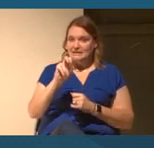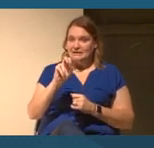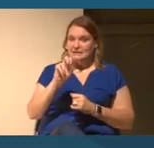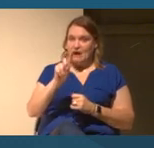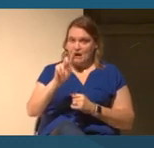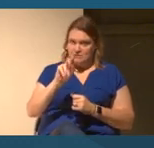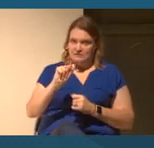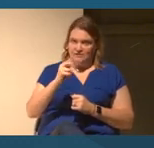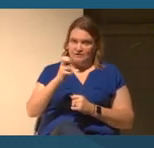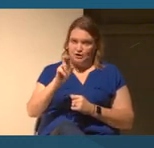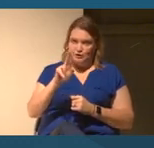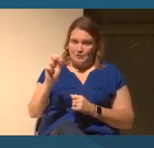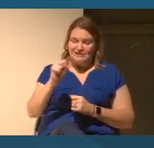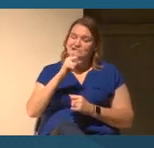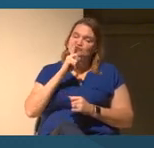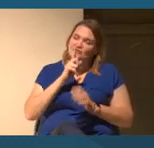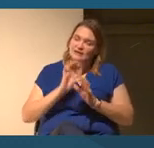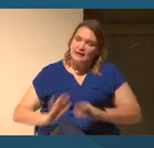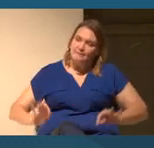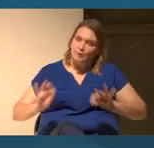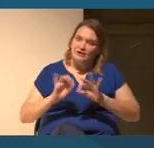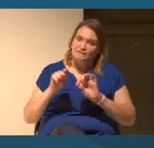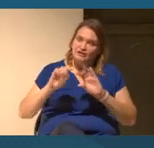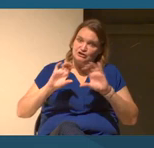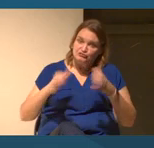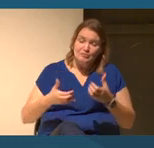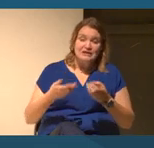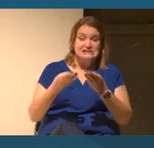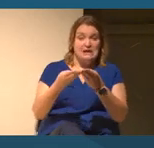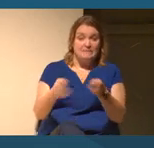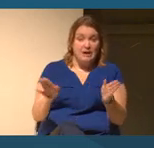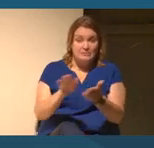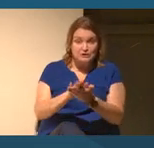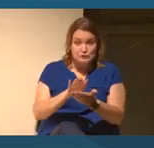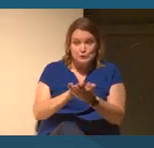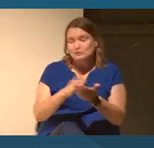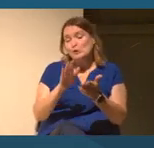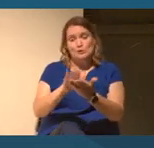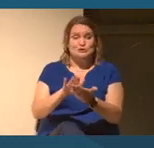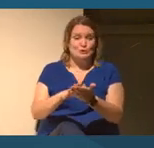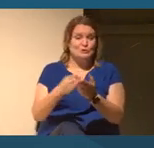the demographics of public schools, of schools in general in the United States is not at